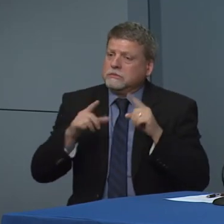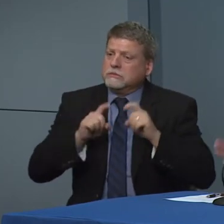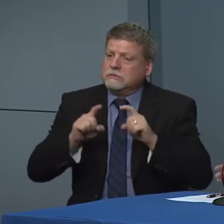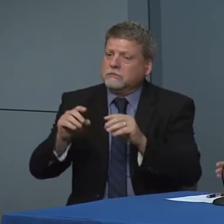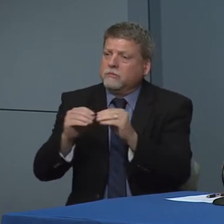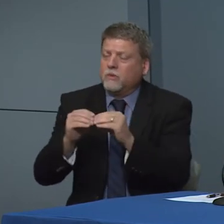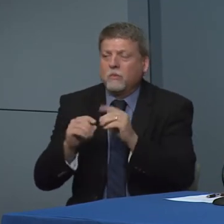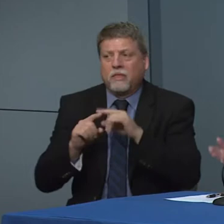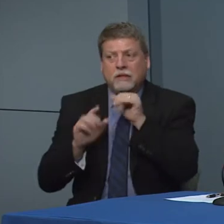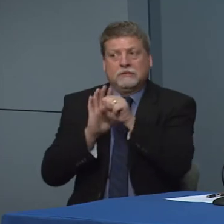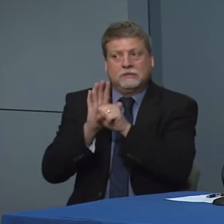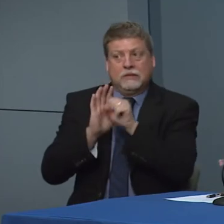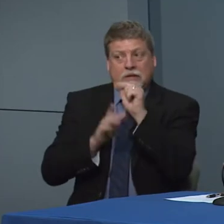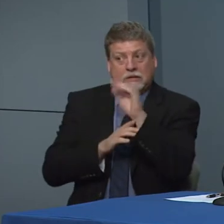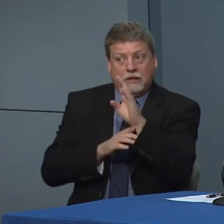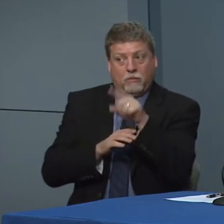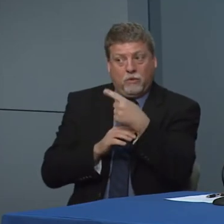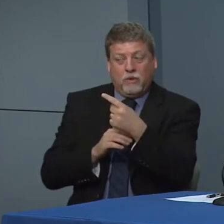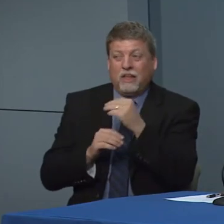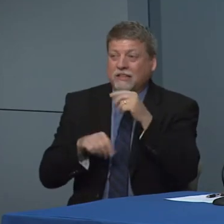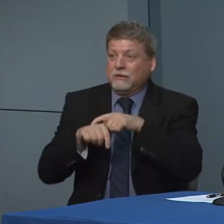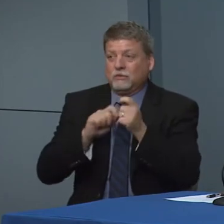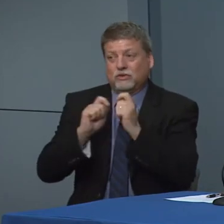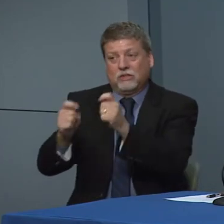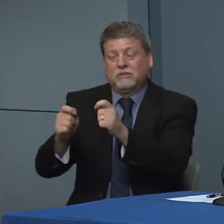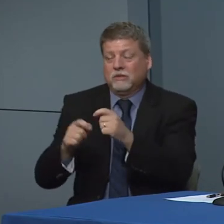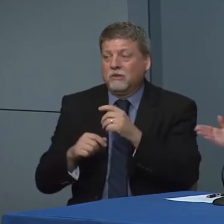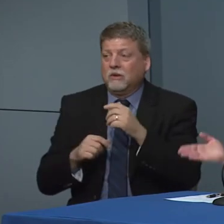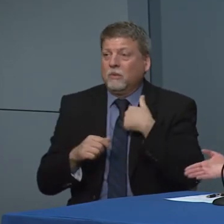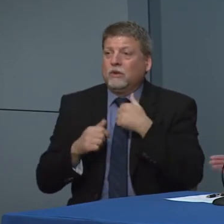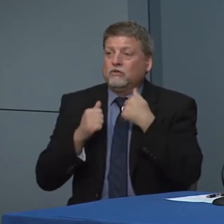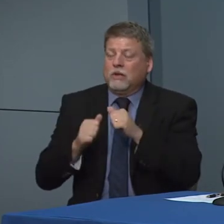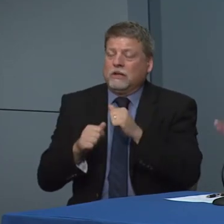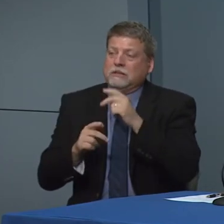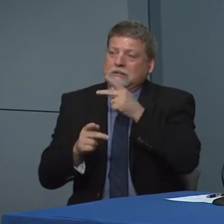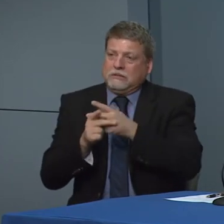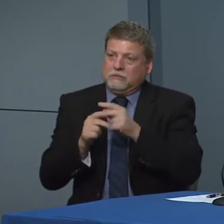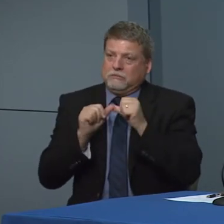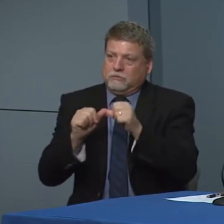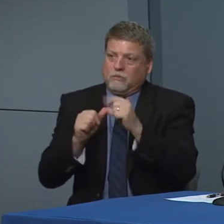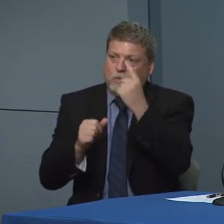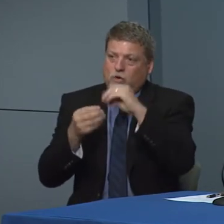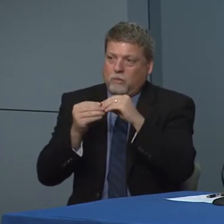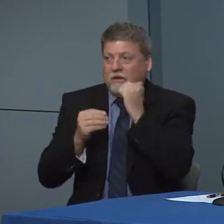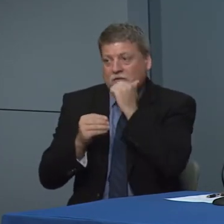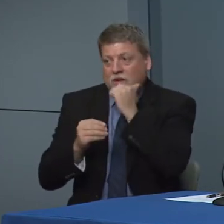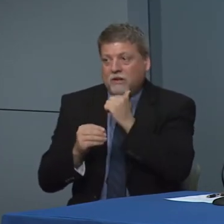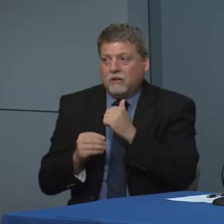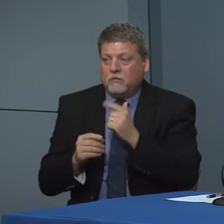day but again things are rapidly evolving we're trying to use one number a day but will will update those again.